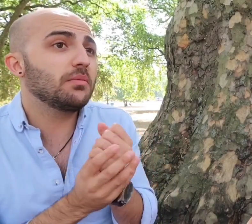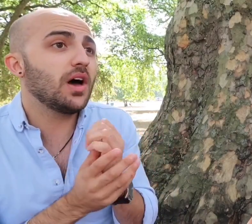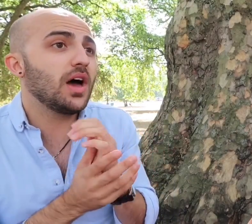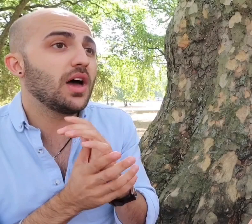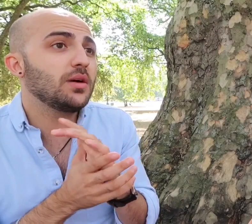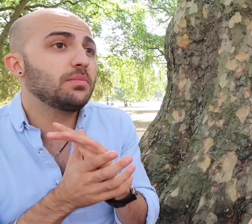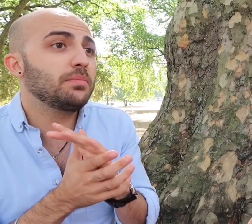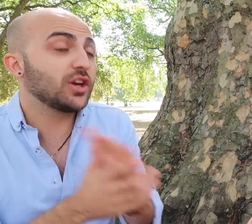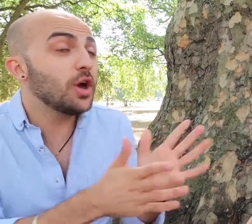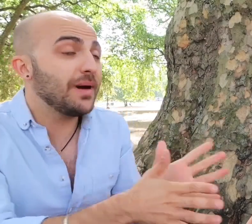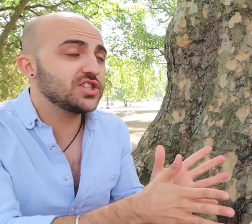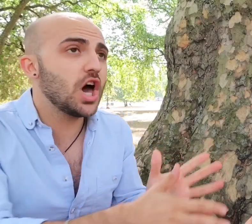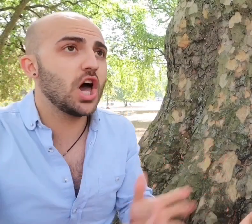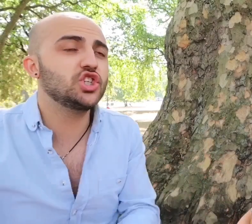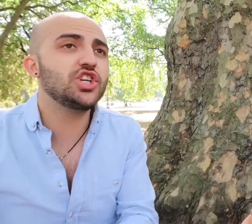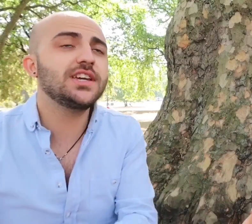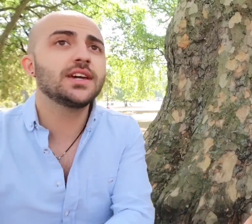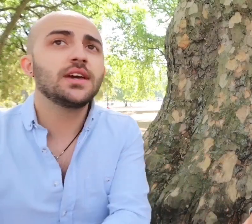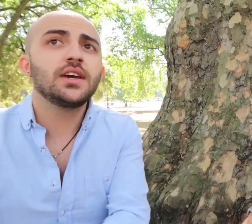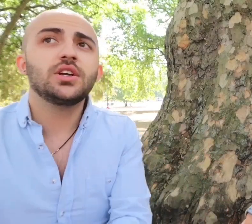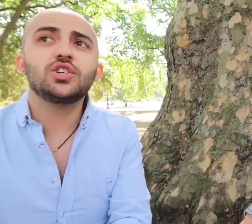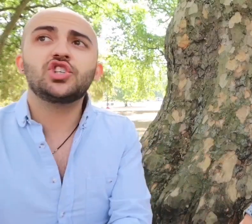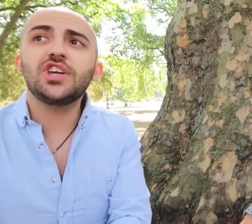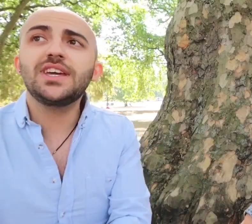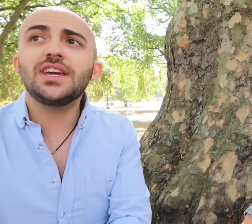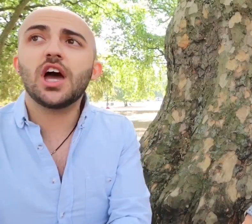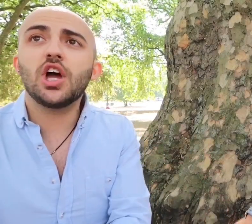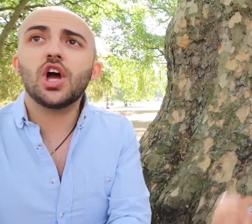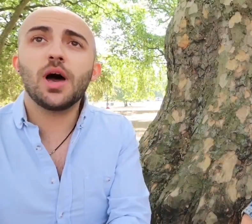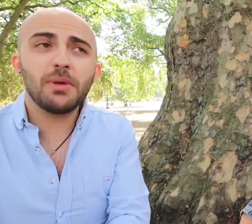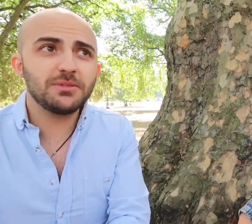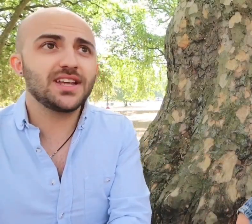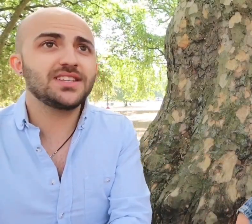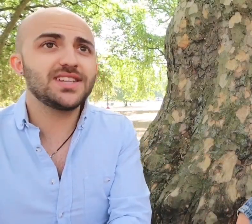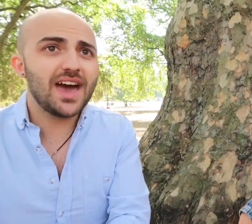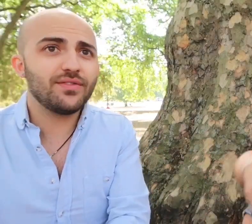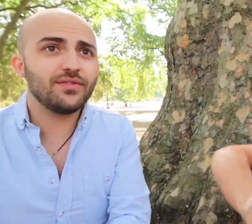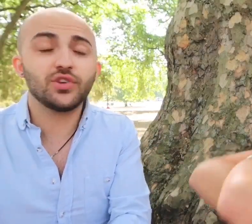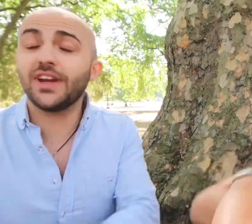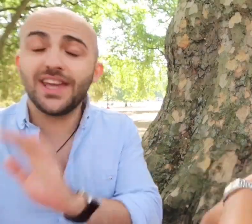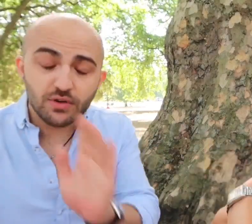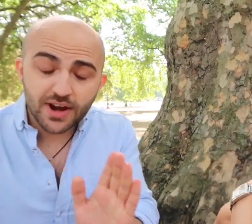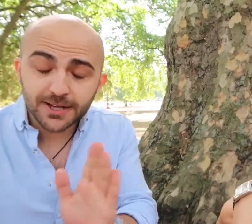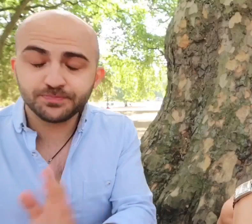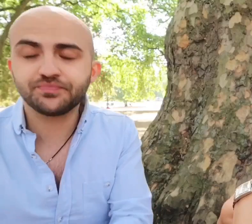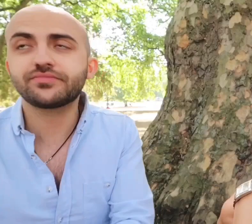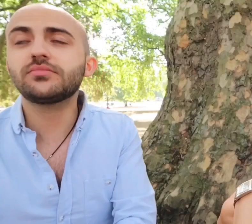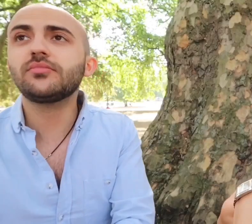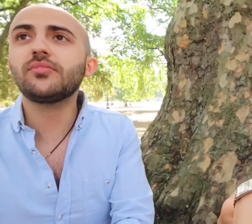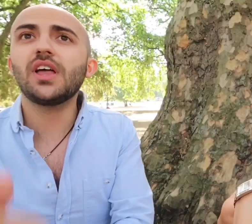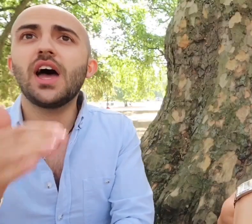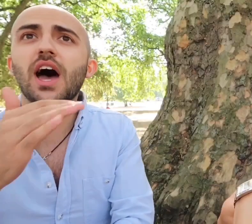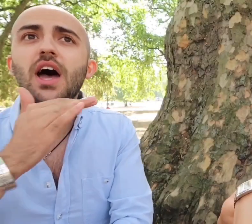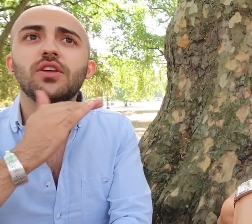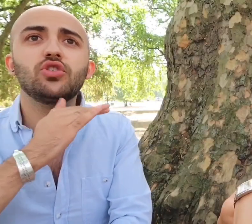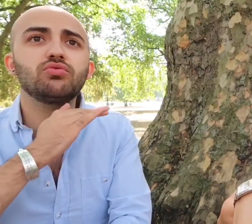but going back to her, she, her mum and dad are Deaf, sorry HEARING